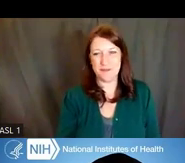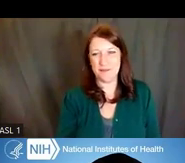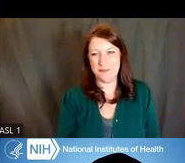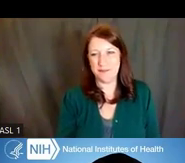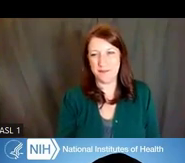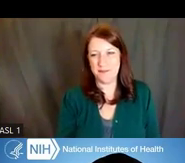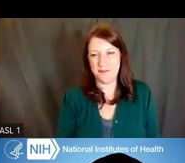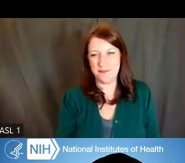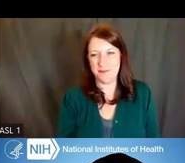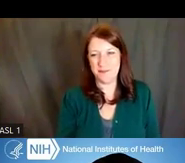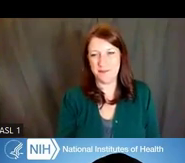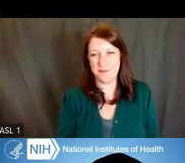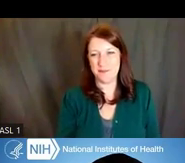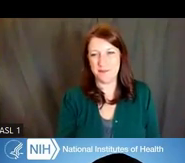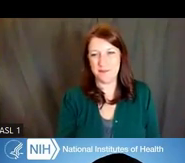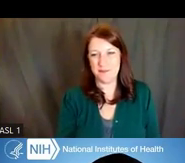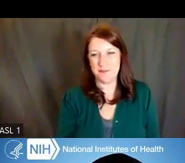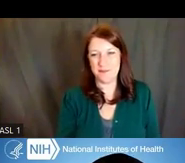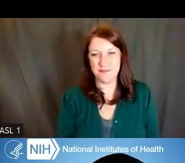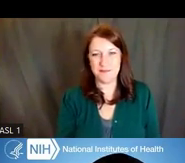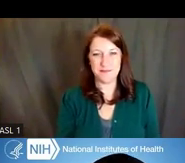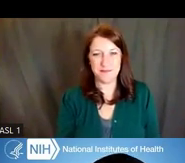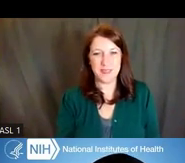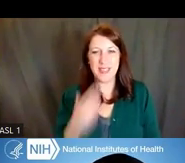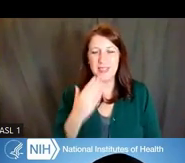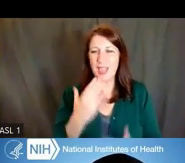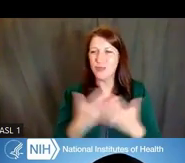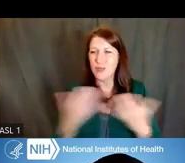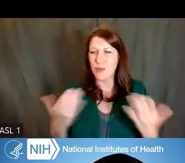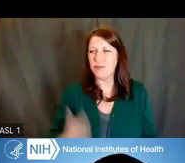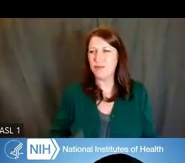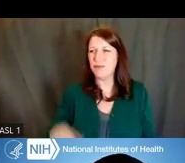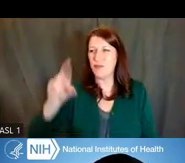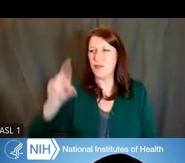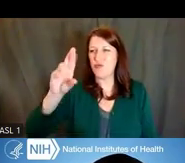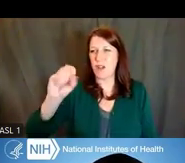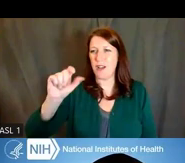Rosalina Bray: Thank you so much, Ericka, and yes, my name is Rosalina Bray, and joining me today,